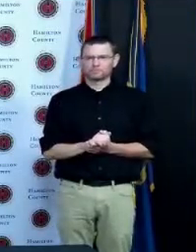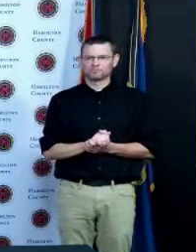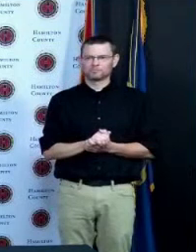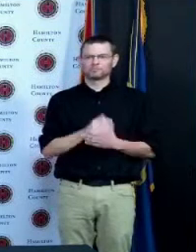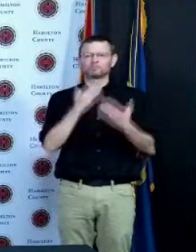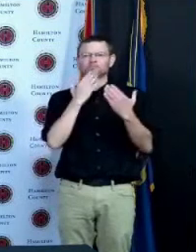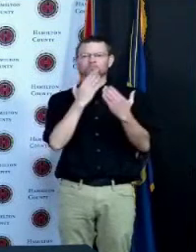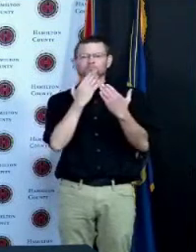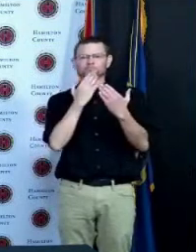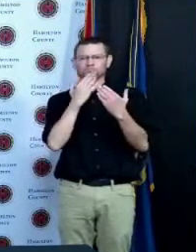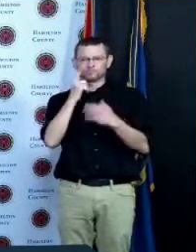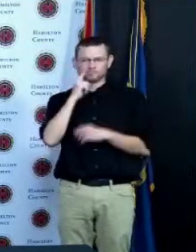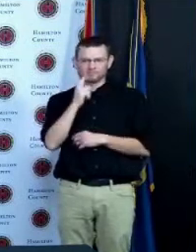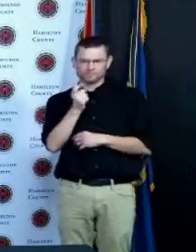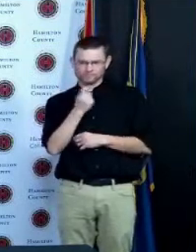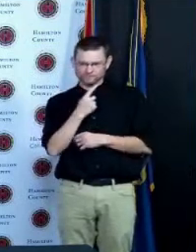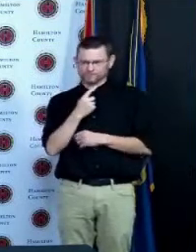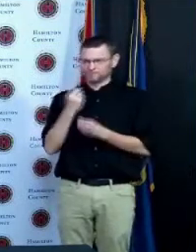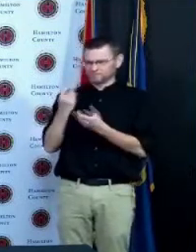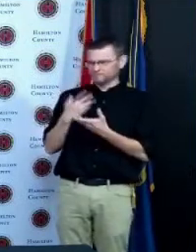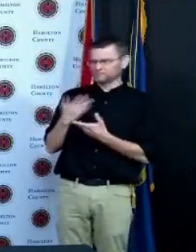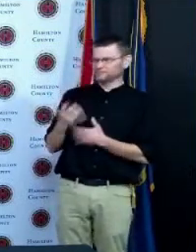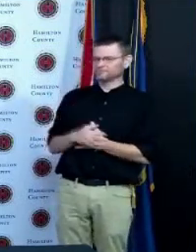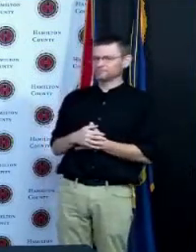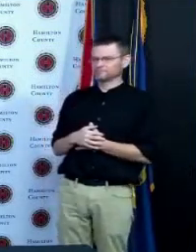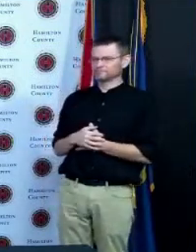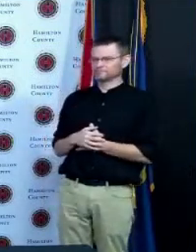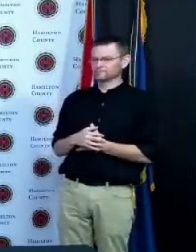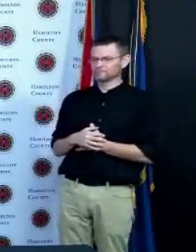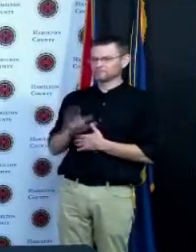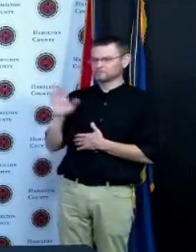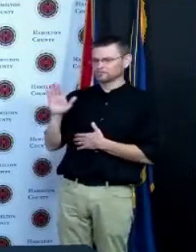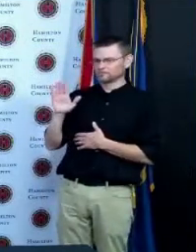your political views I am curious to hear what you think about I'm seeing more reporting around the